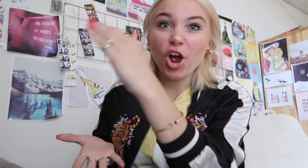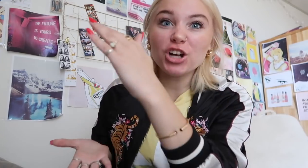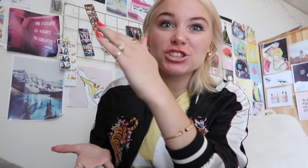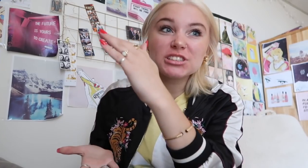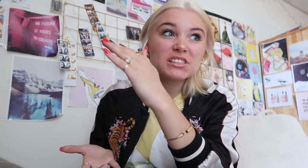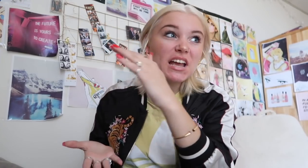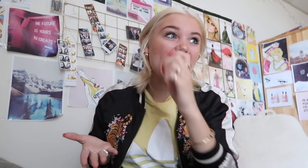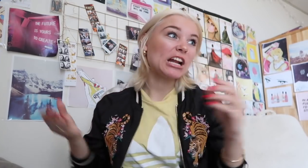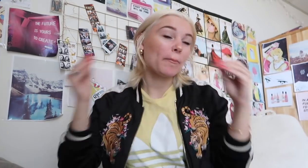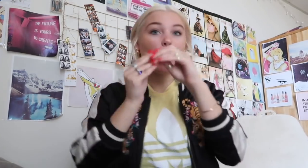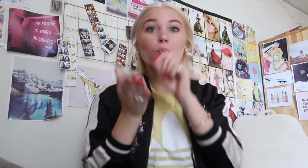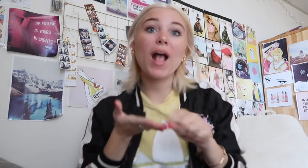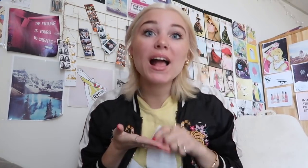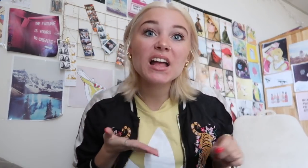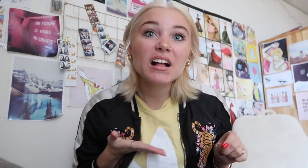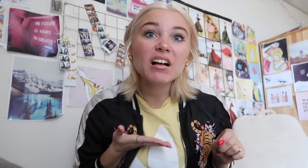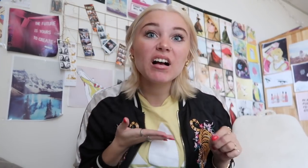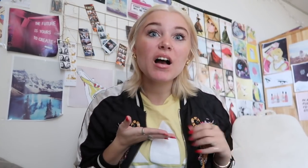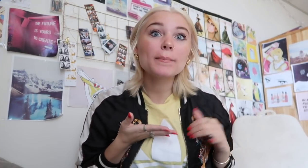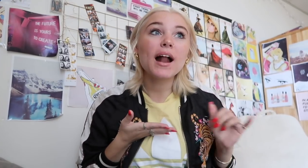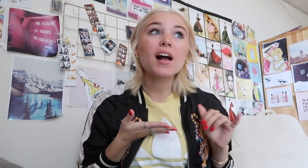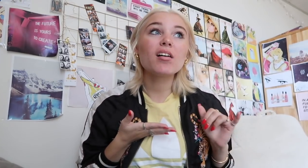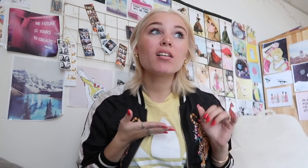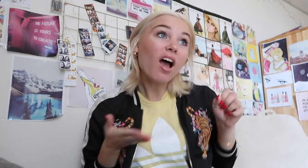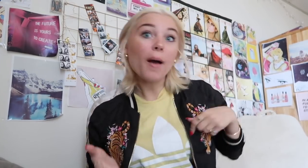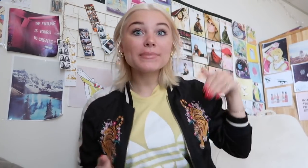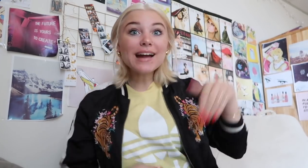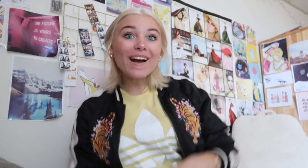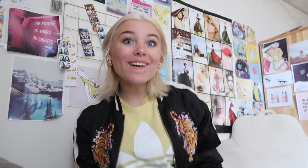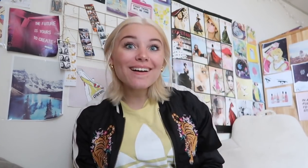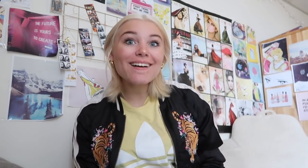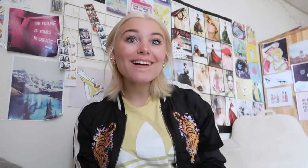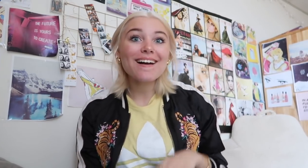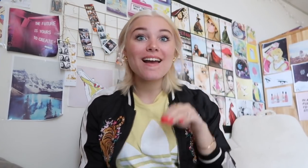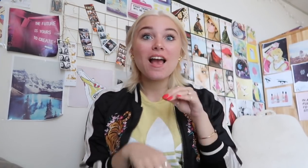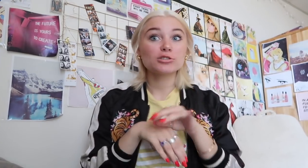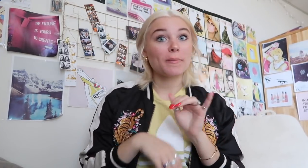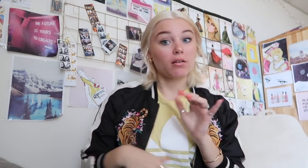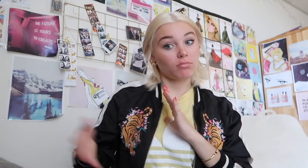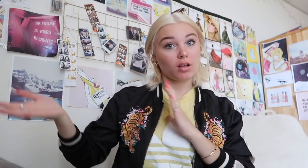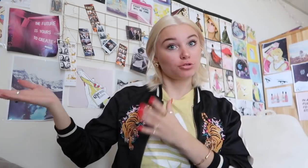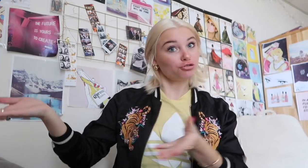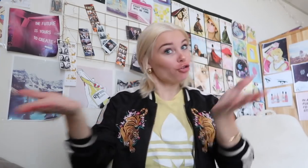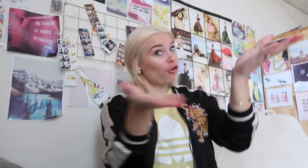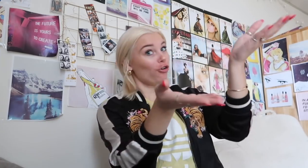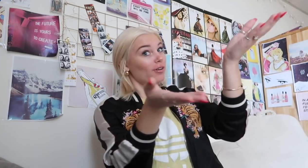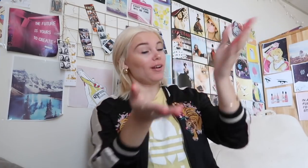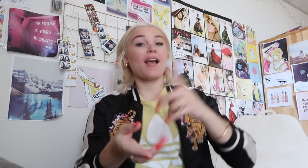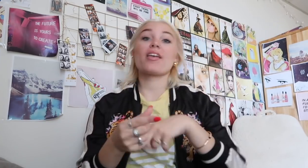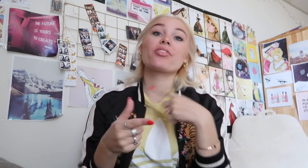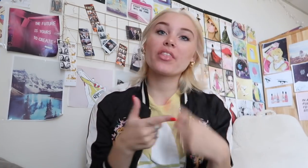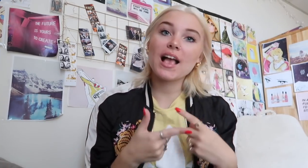and more of writing so I was like yeah! I am so down she was like okay, go ahead